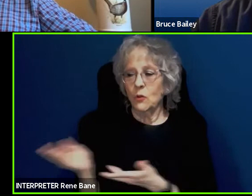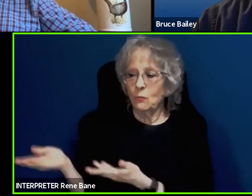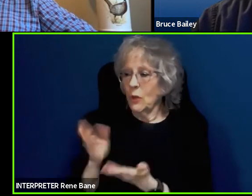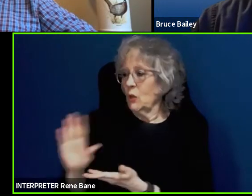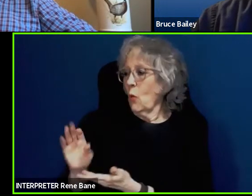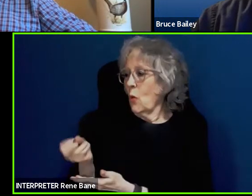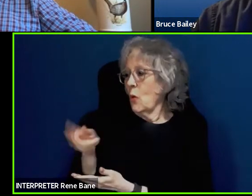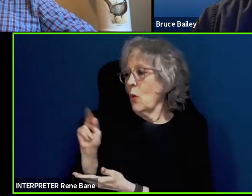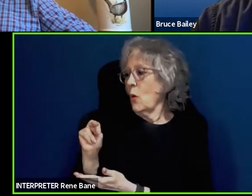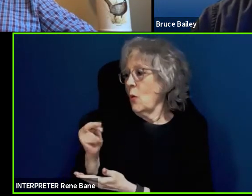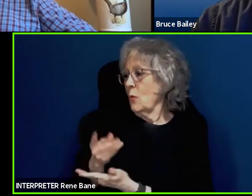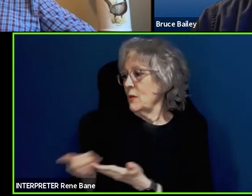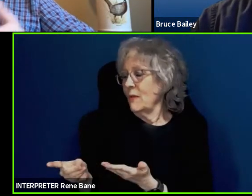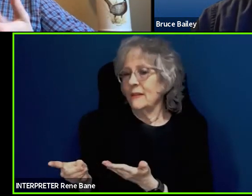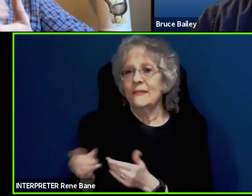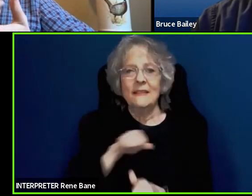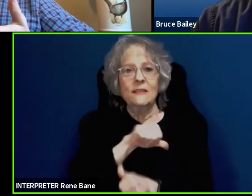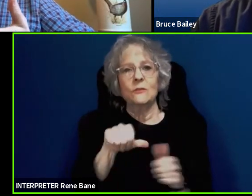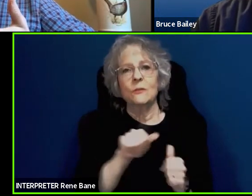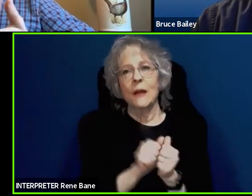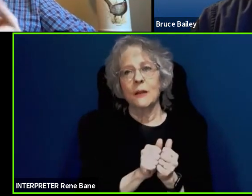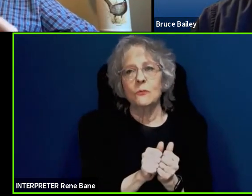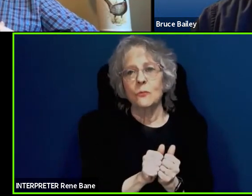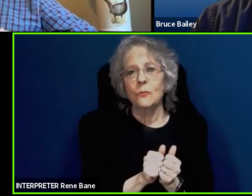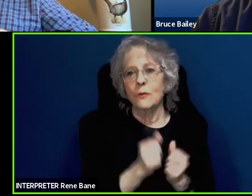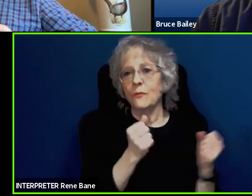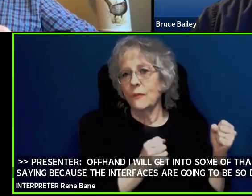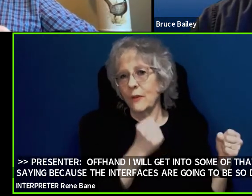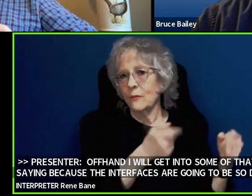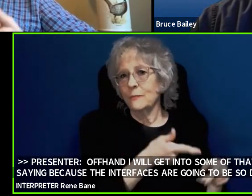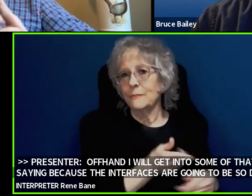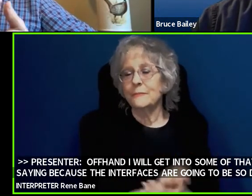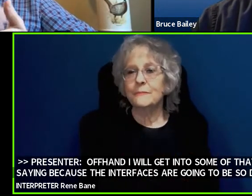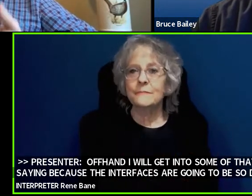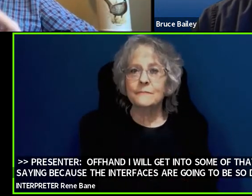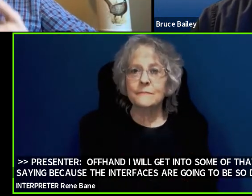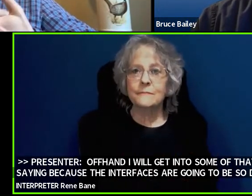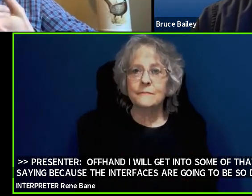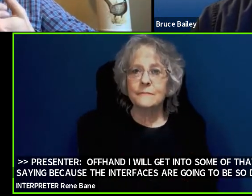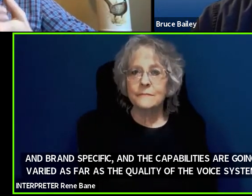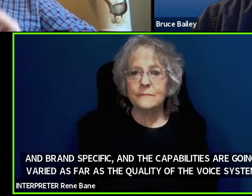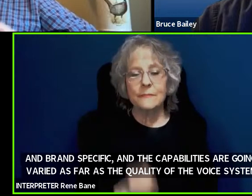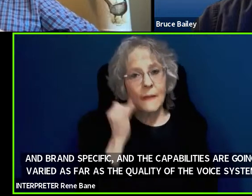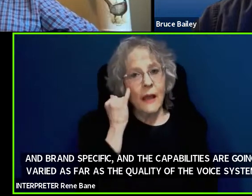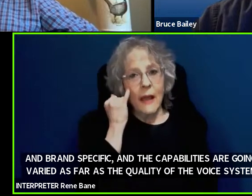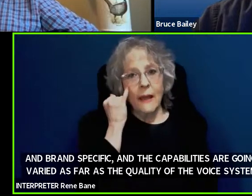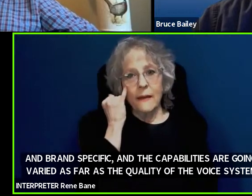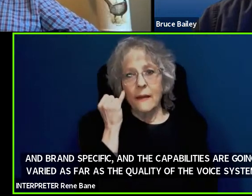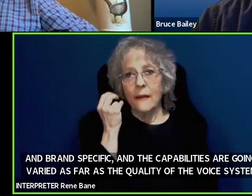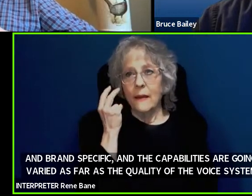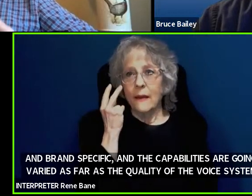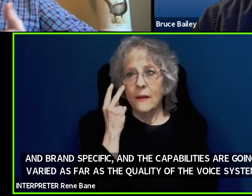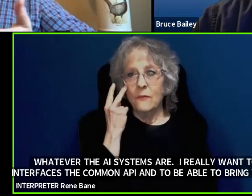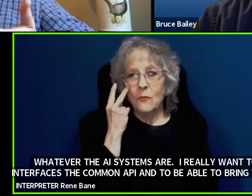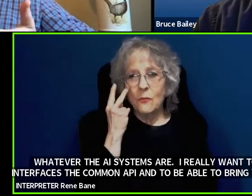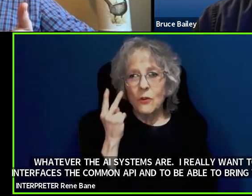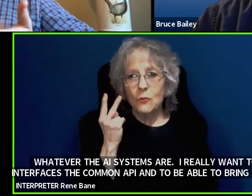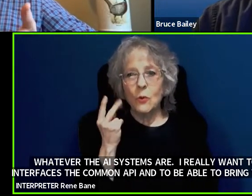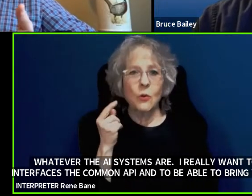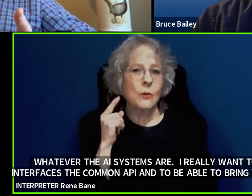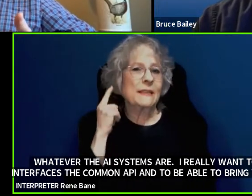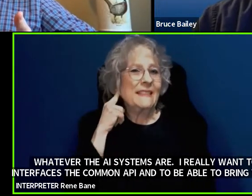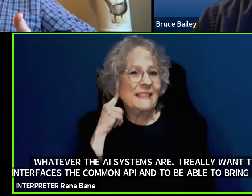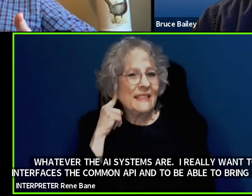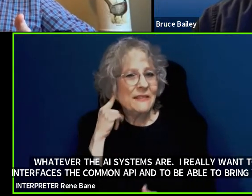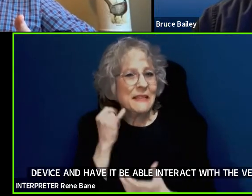interact with the vehicle. If you are visually and hearing impaired, and need to go off of braille